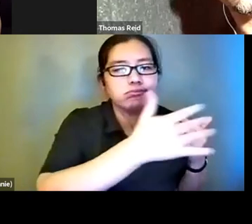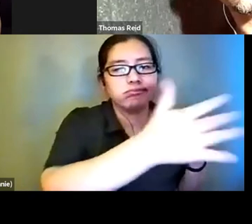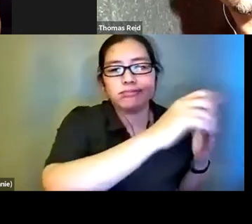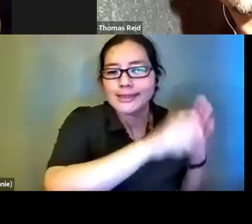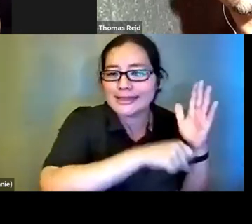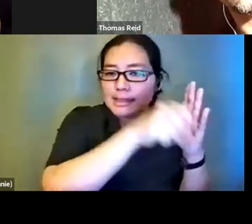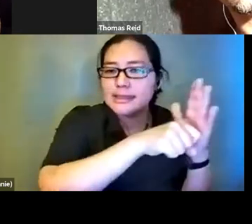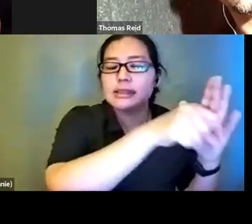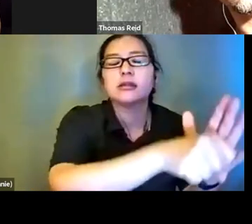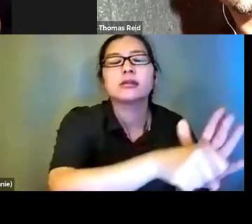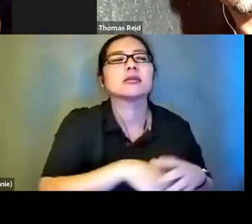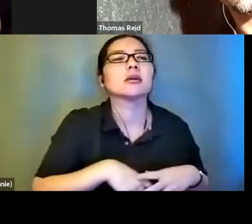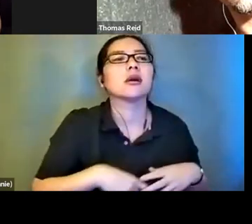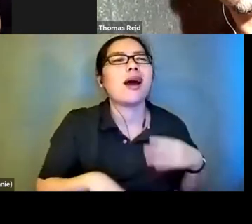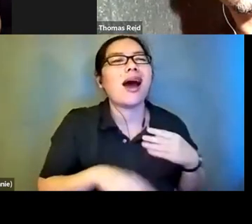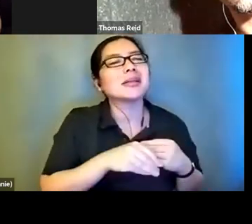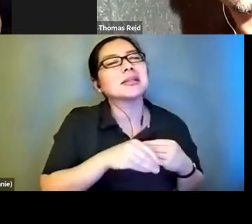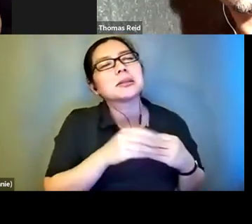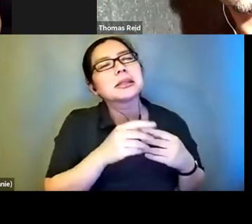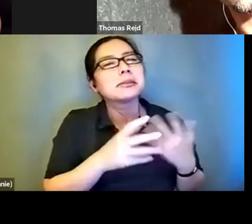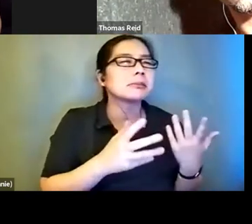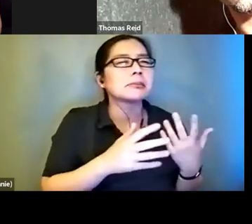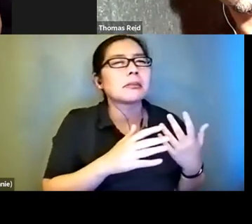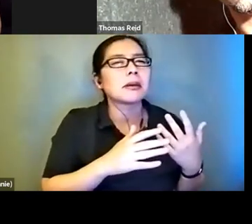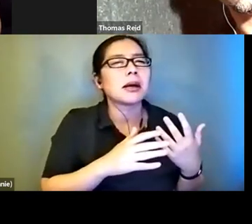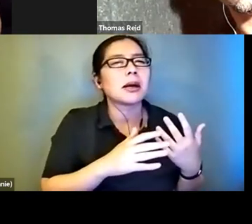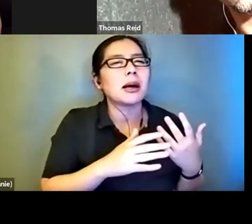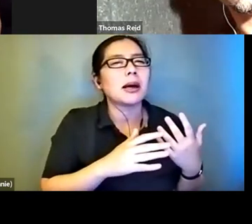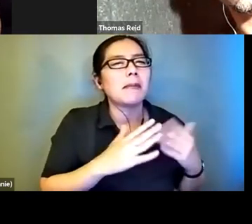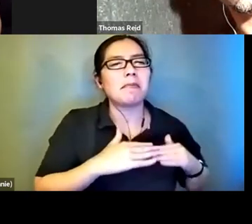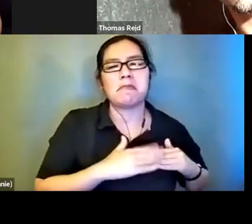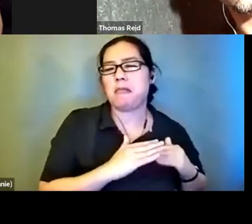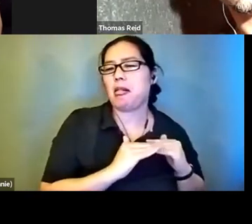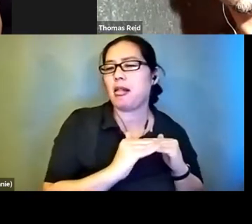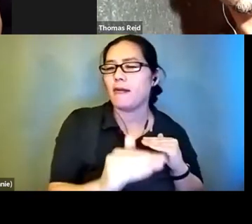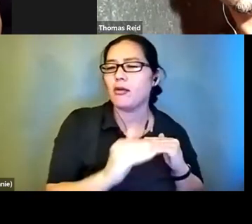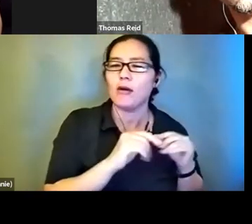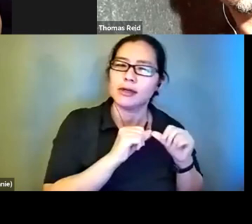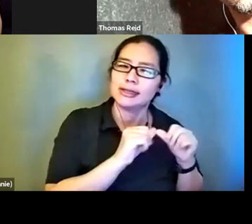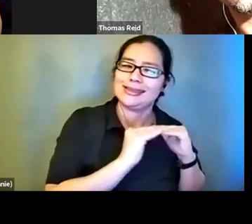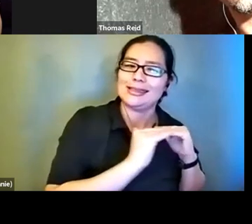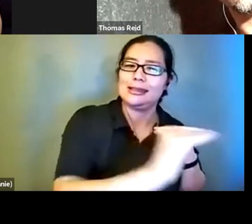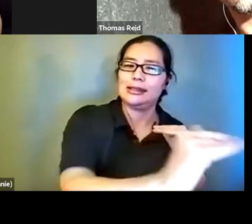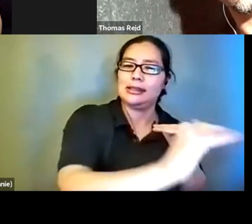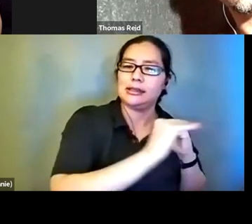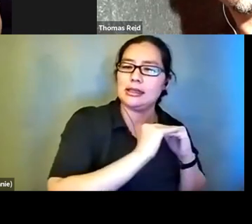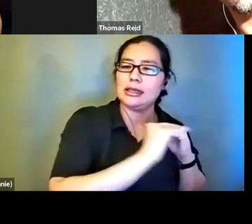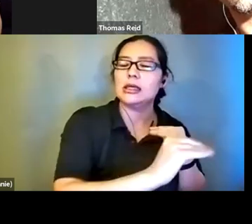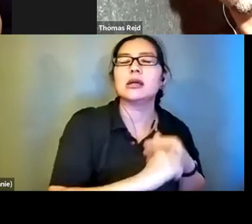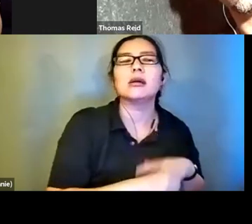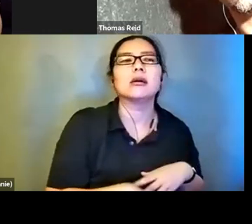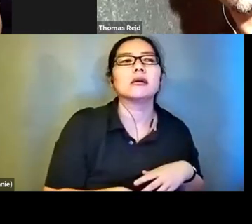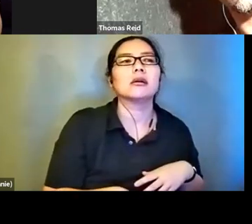a certain level of familiarity and consistency for people that maybe aren't as dedicated and hard